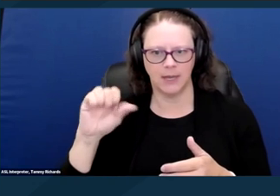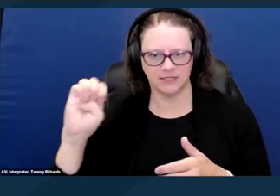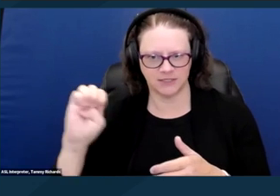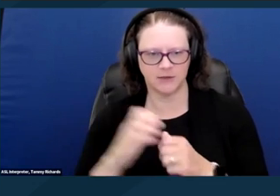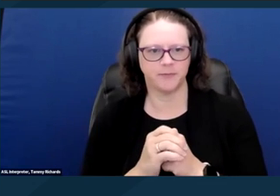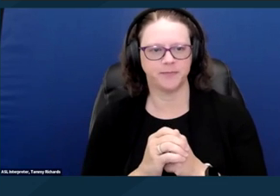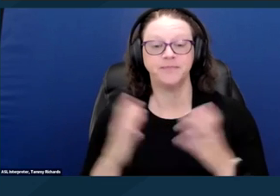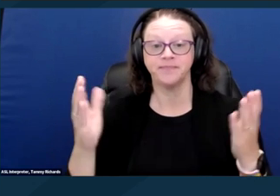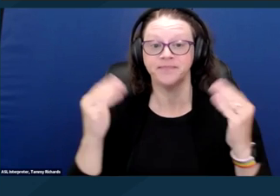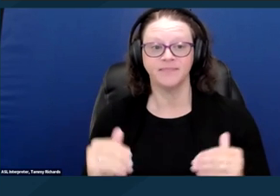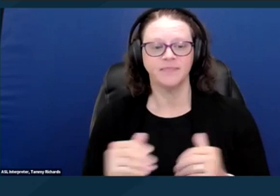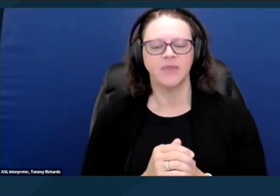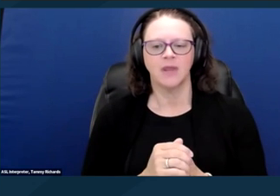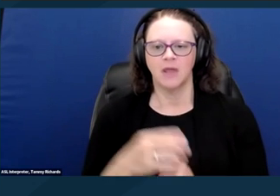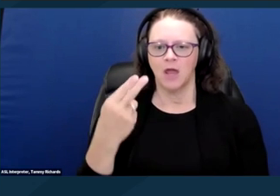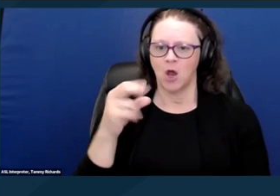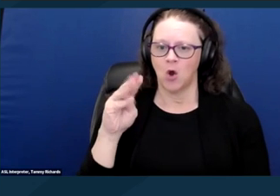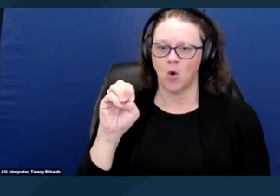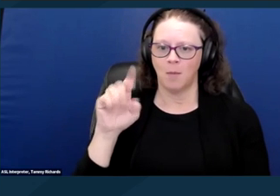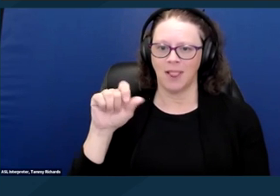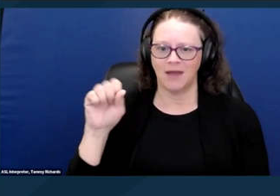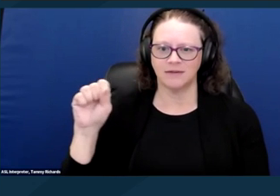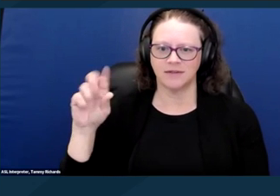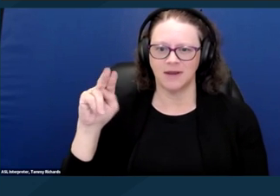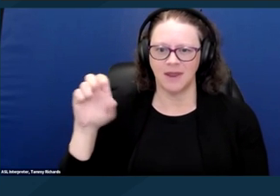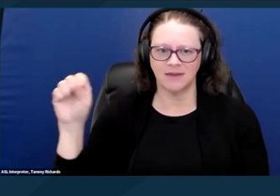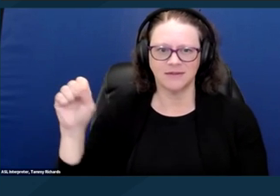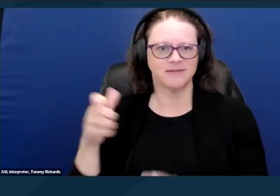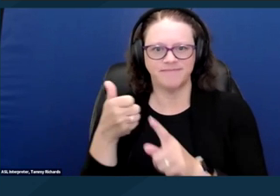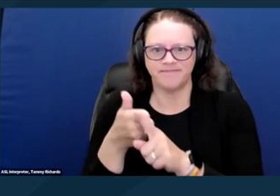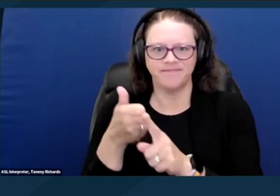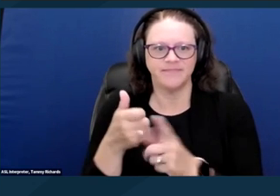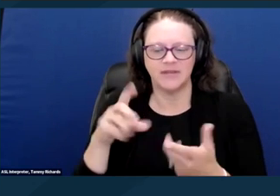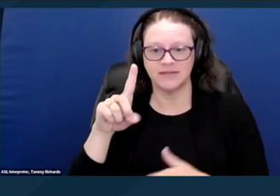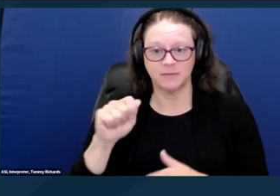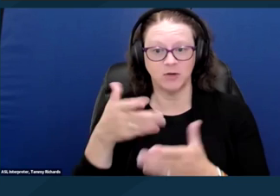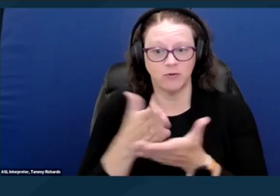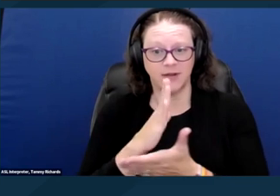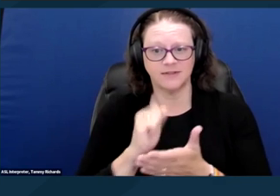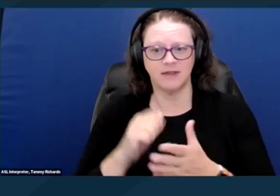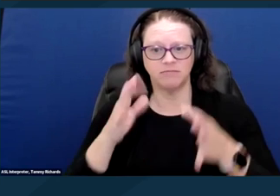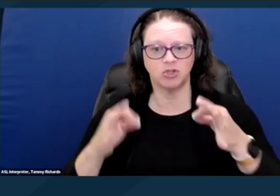Homelessness is a disability rights and disability justice issue. People with disabilities